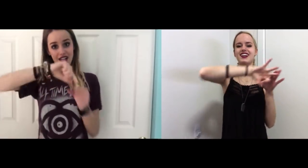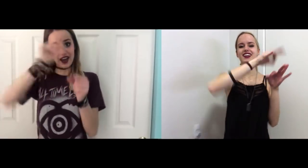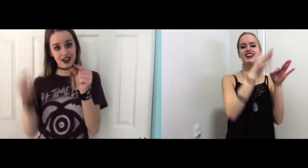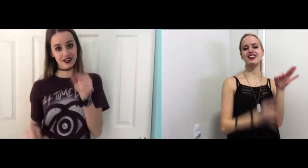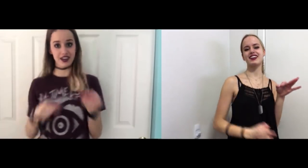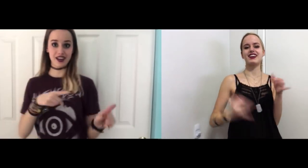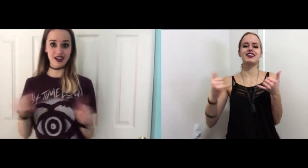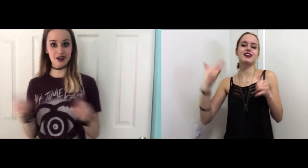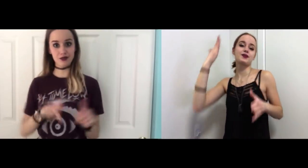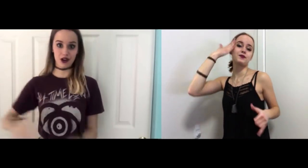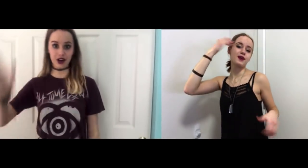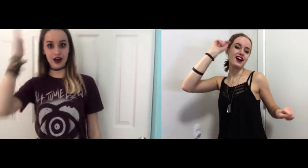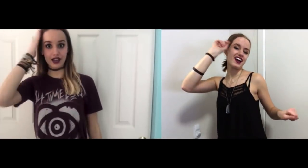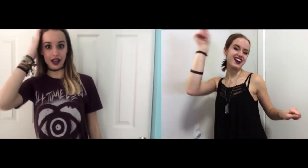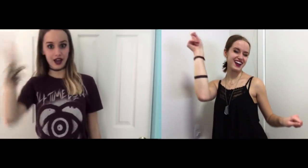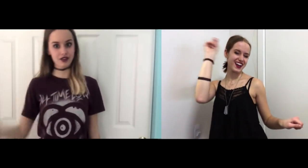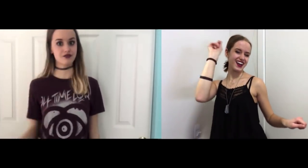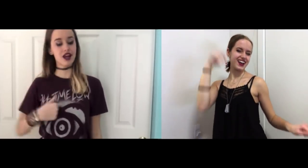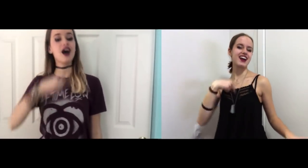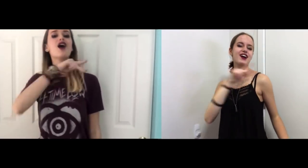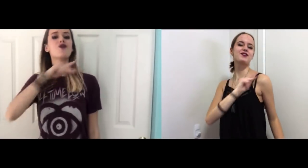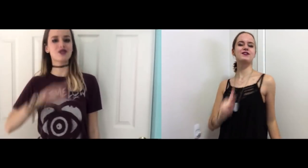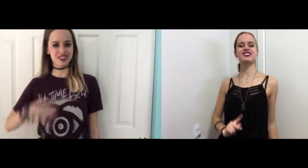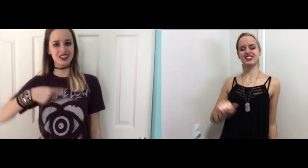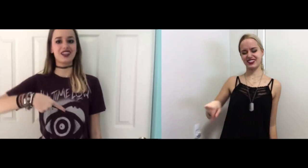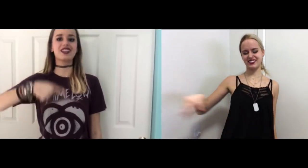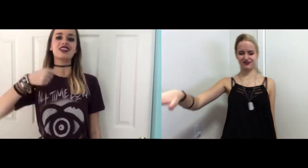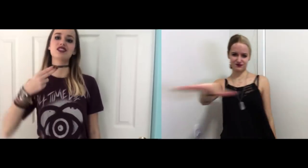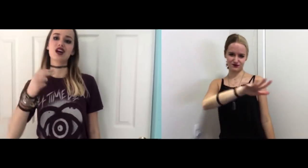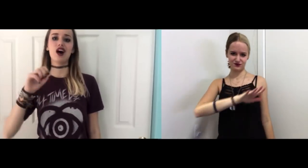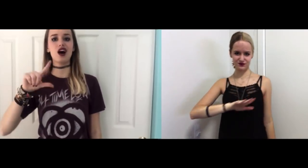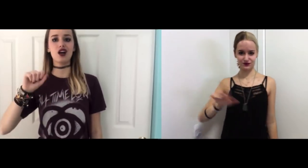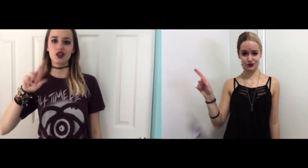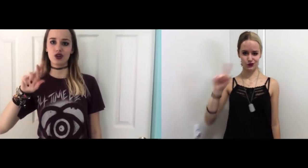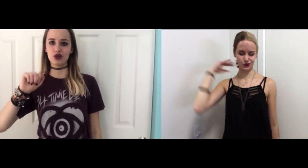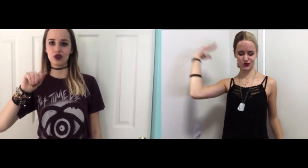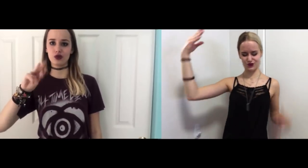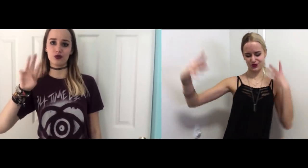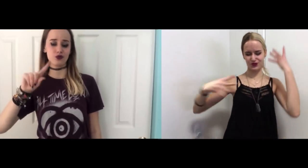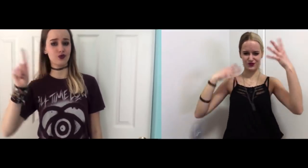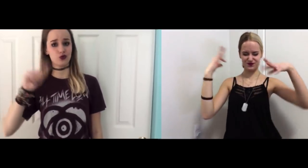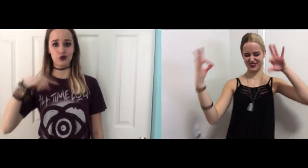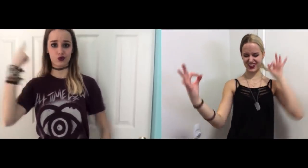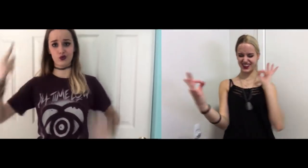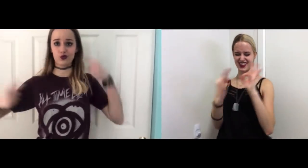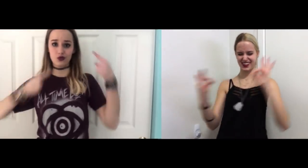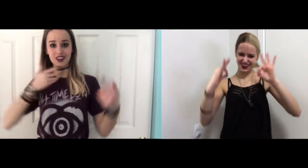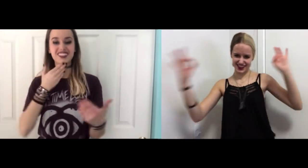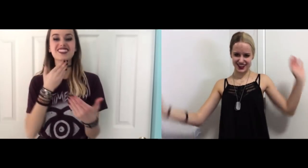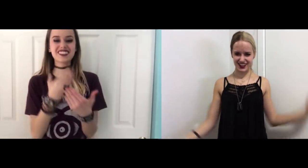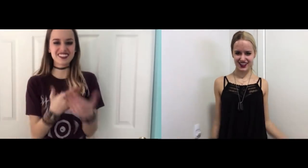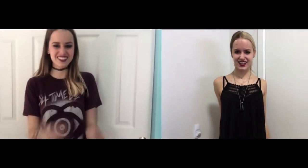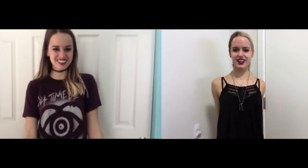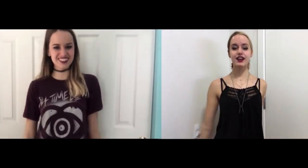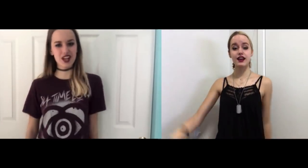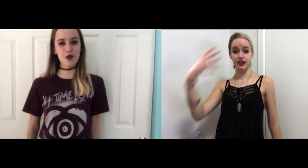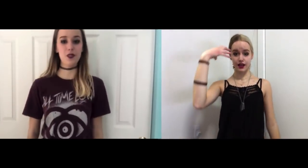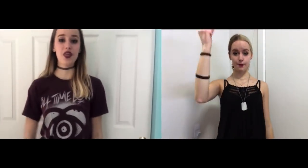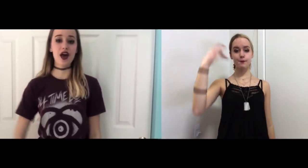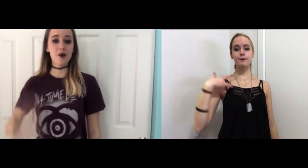I had a cane and a party hat I was the king of this hologram, Where there's no such thing as getting out of hand